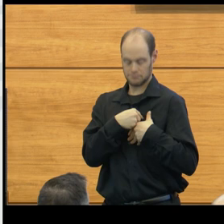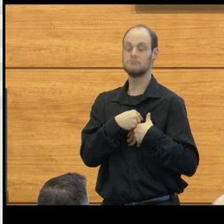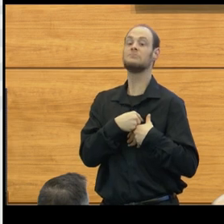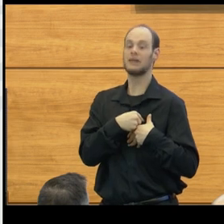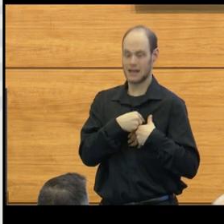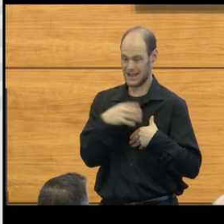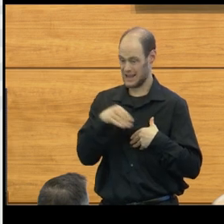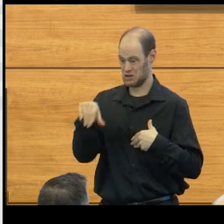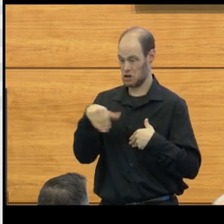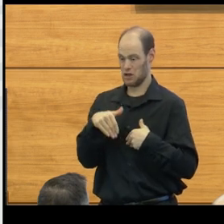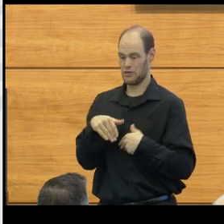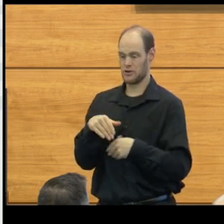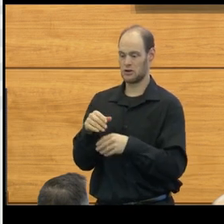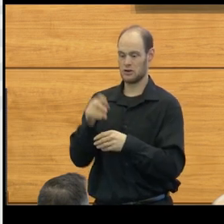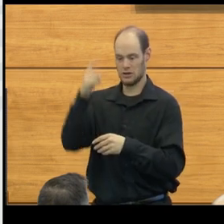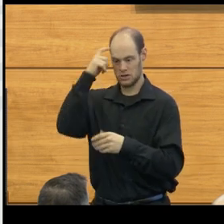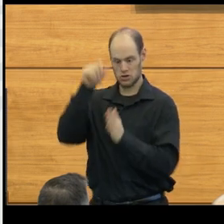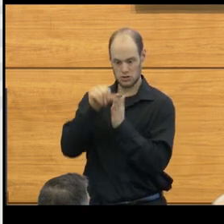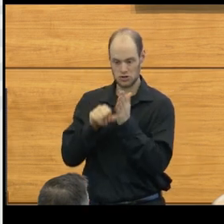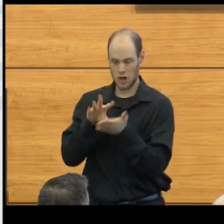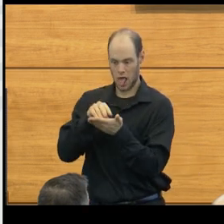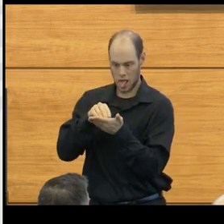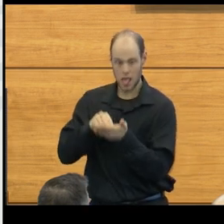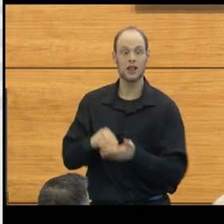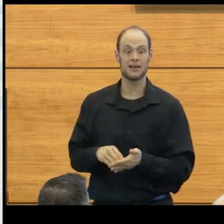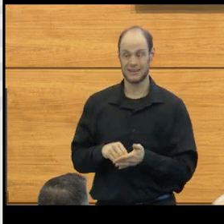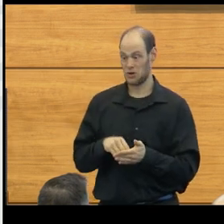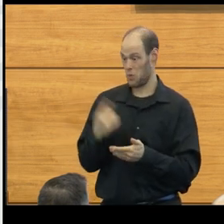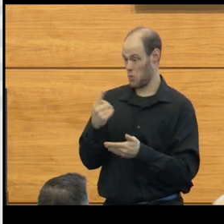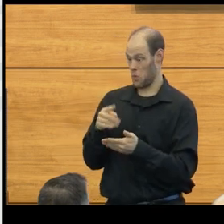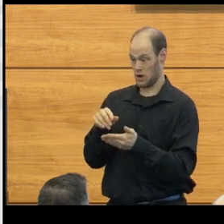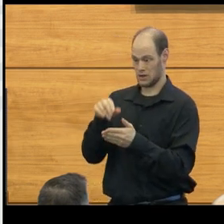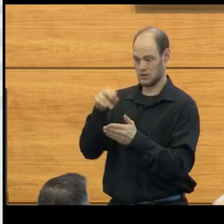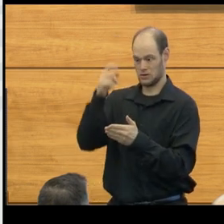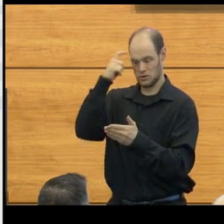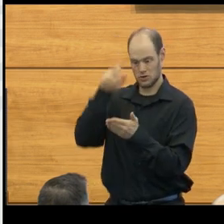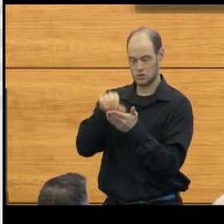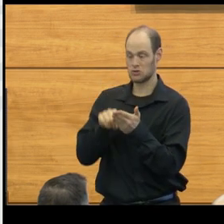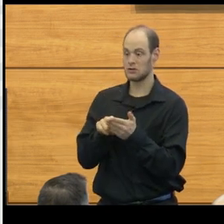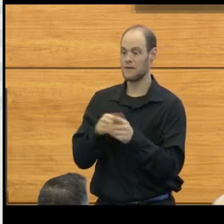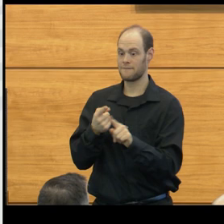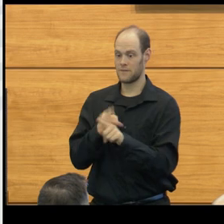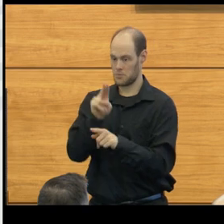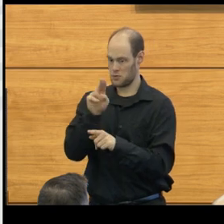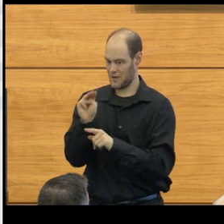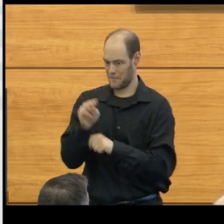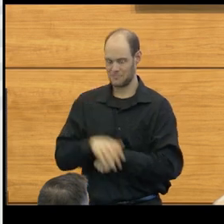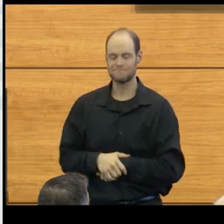and other neurosurgeons to learn about it. In fact, one of the neurosurgeons that did that was from the University of Michigan.